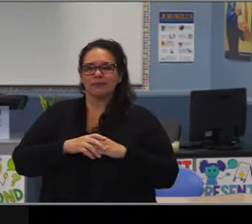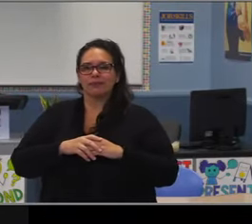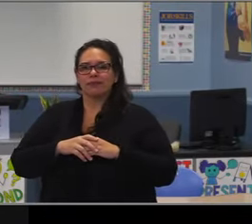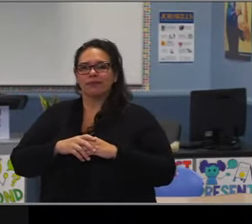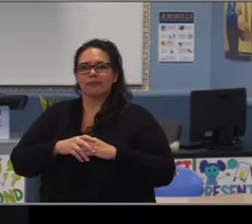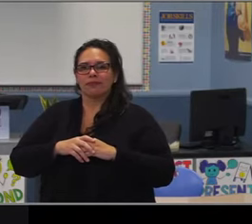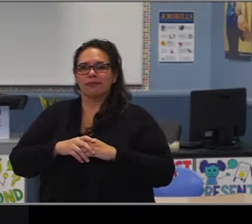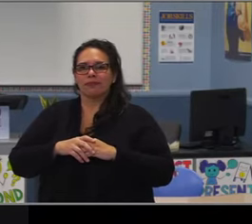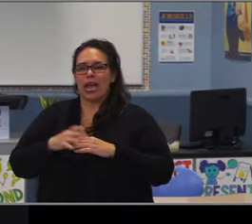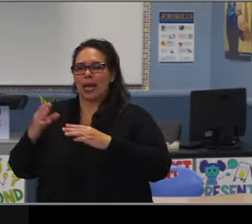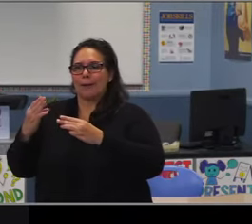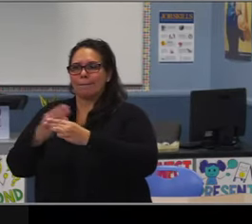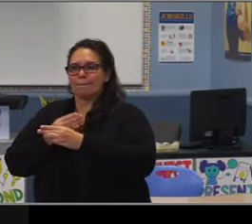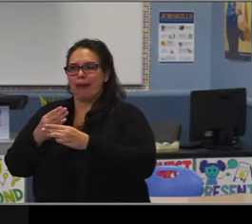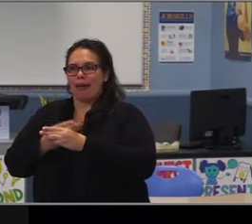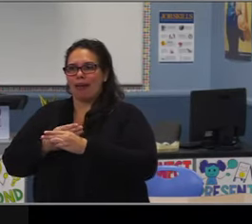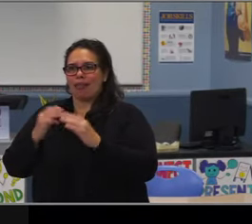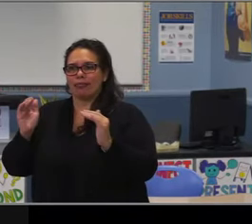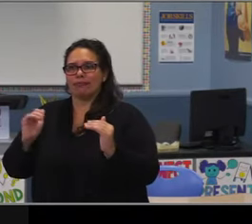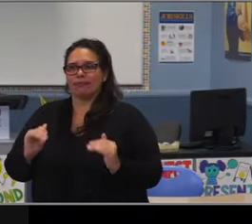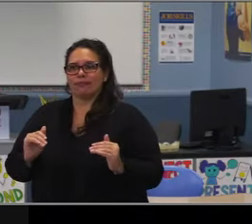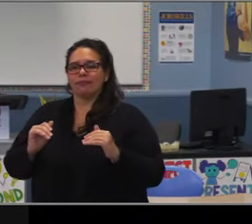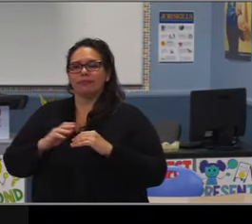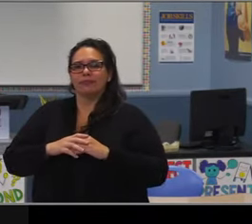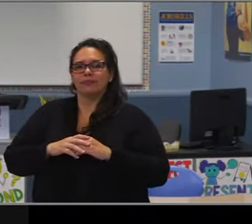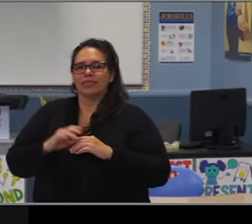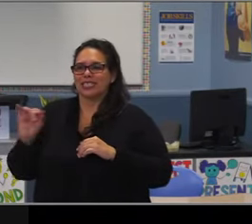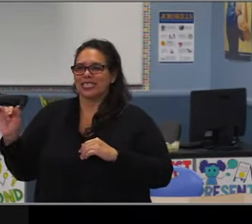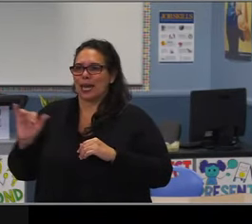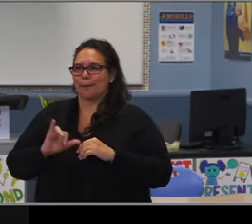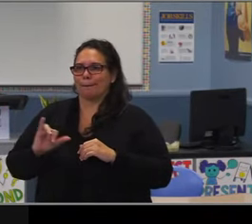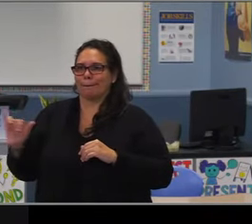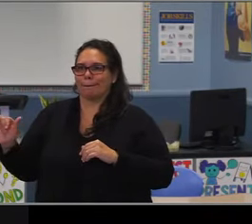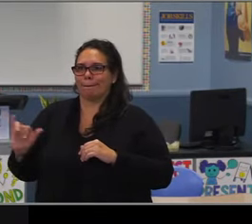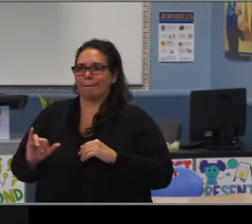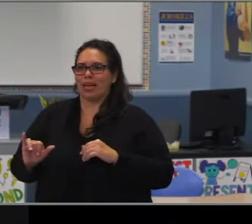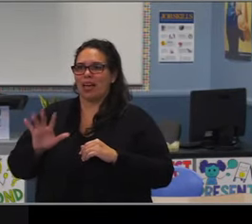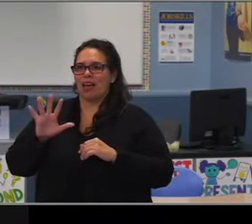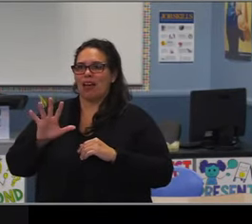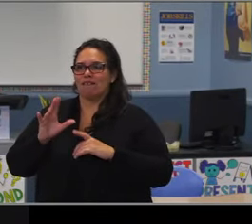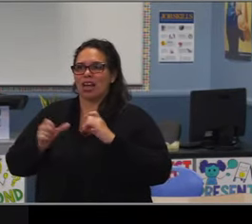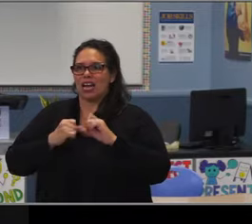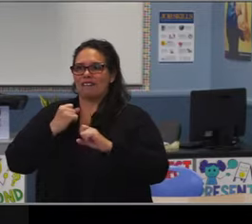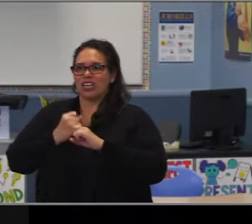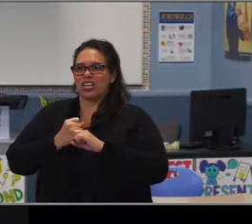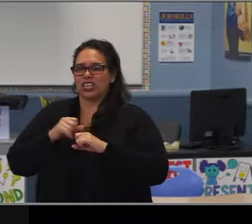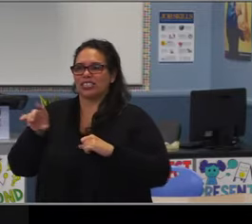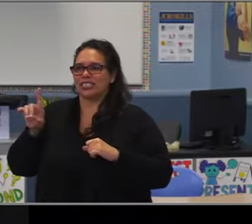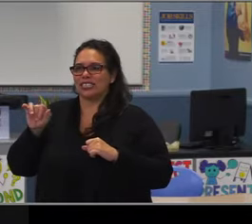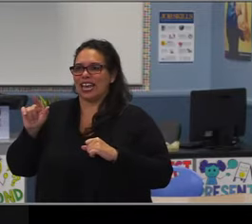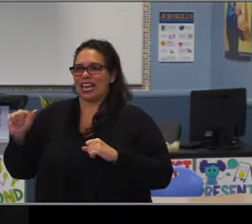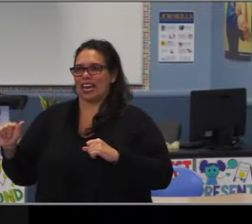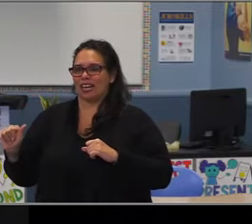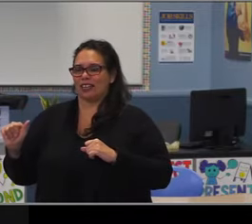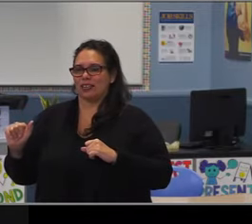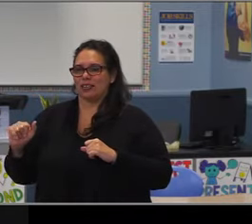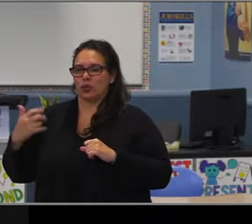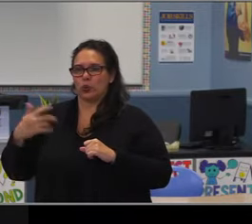additional technical and pedagogical support for the elementary parts of our K-8s. So knowing that our middle school meetings